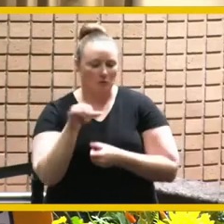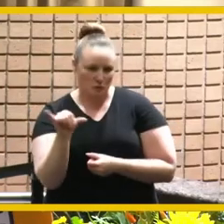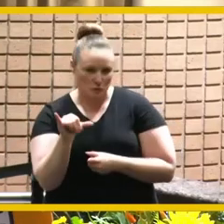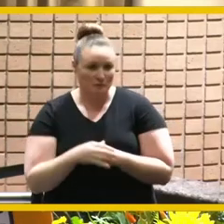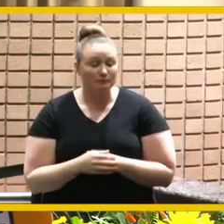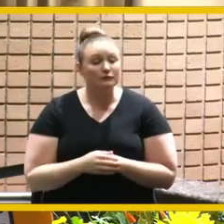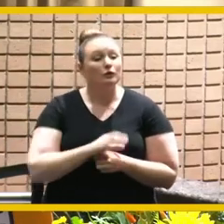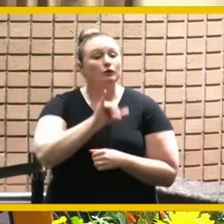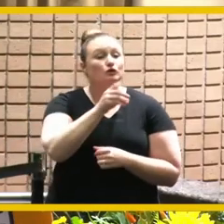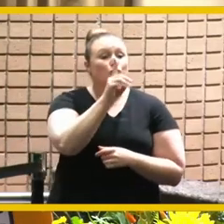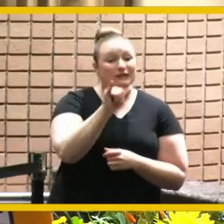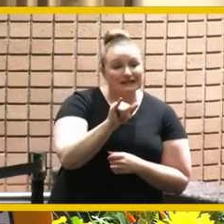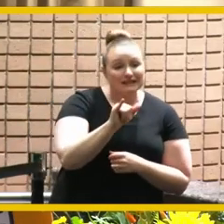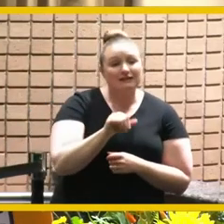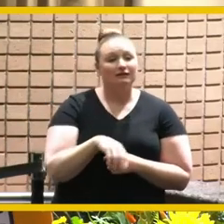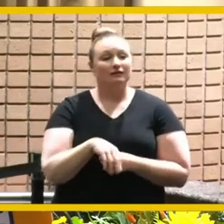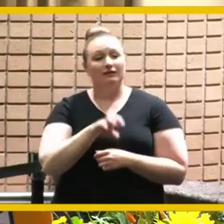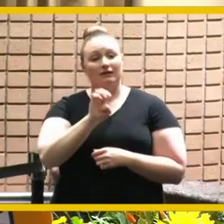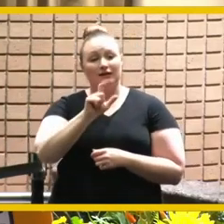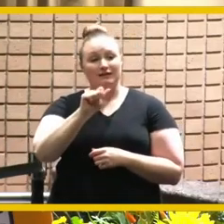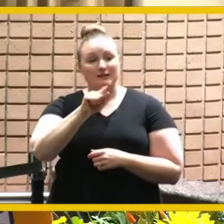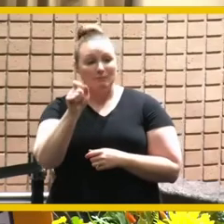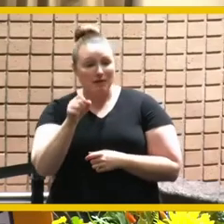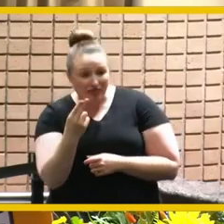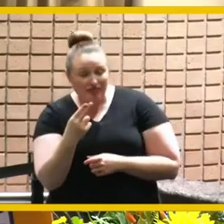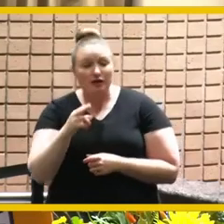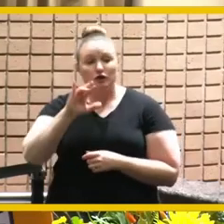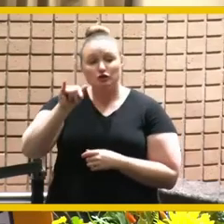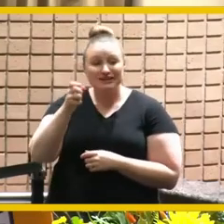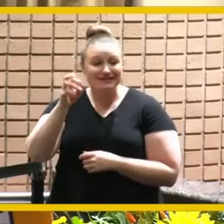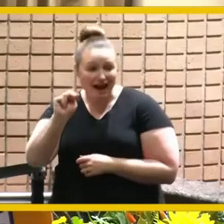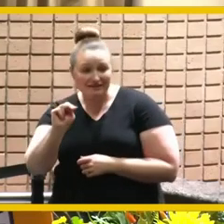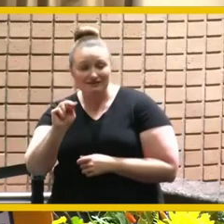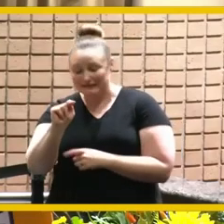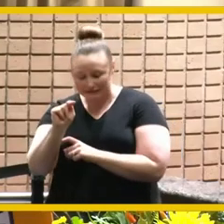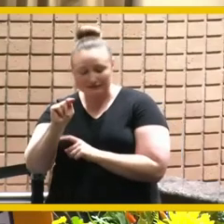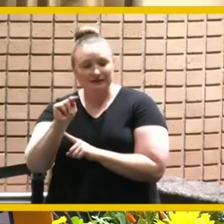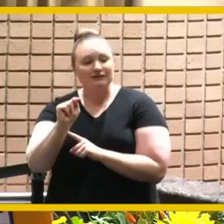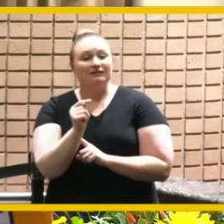to elizabeth to julia you served too there were times that dad couldn't be places because he had